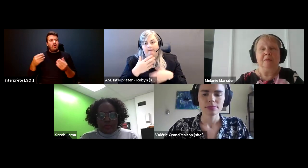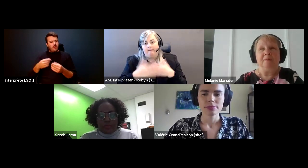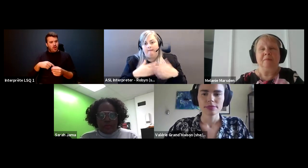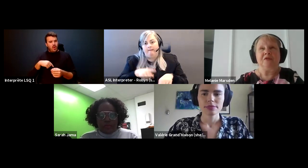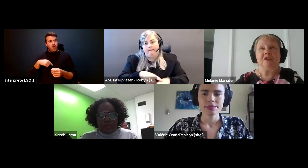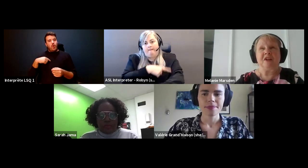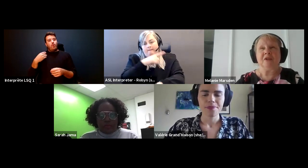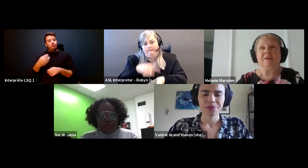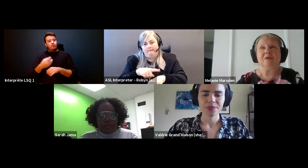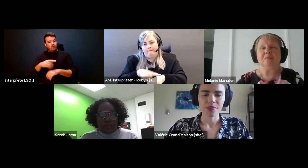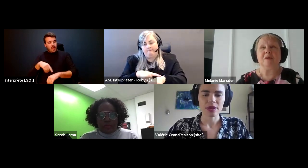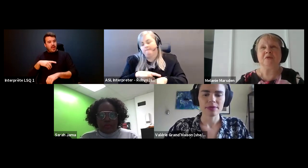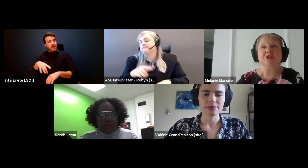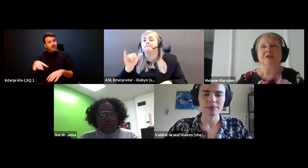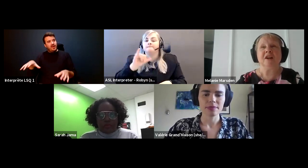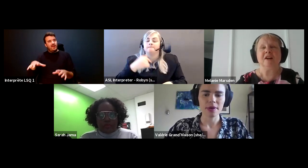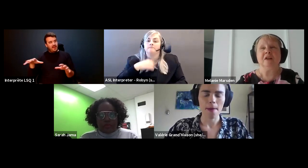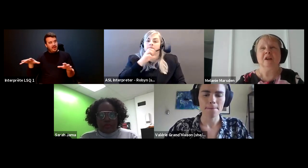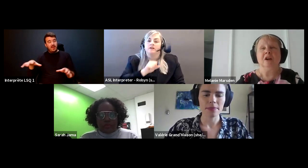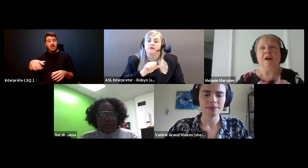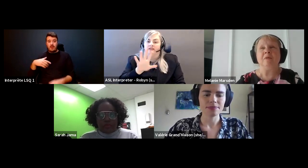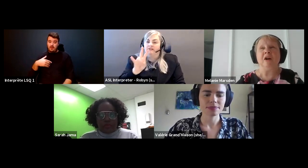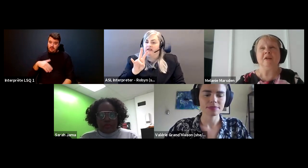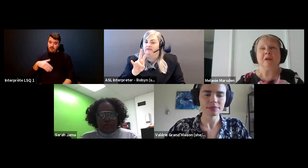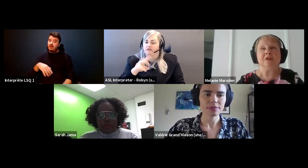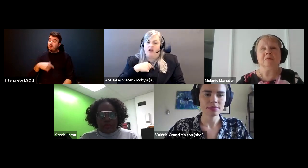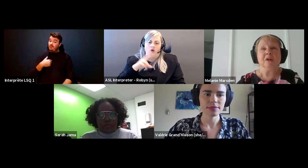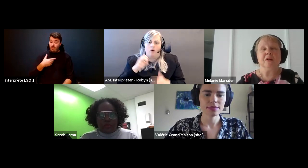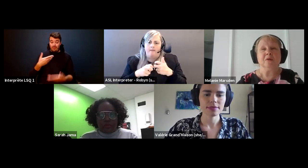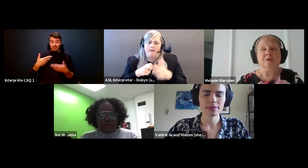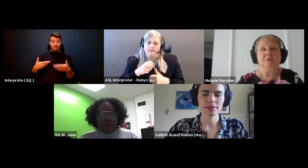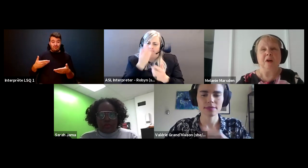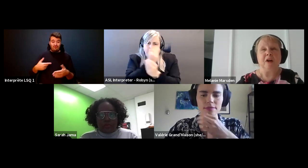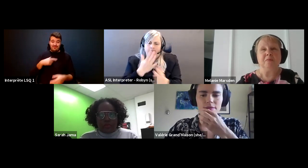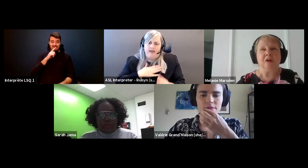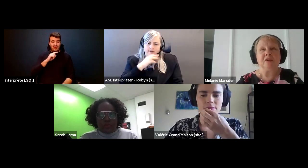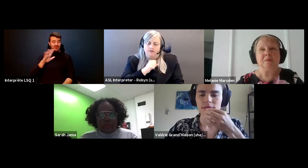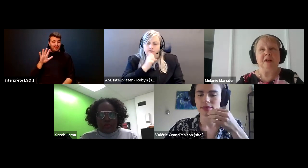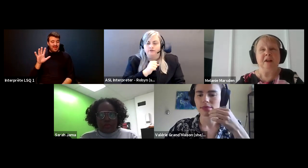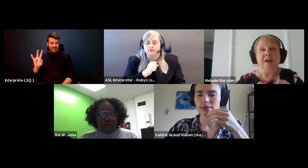Melanie Marsden: i'm 57 I have no problem sharing that i'm not in my career, where I want to be.